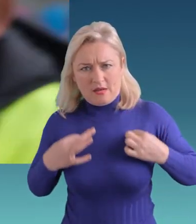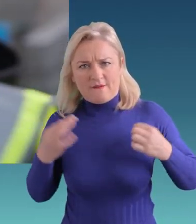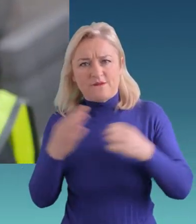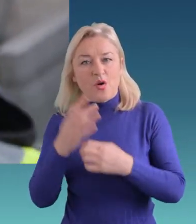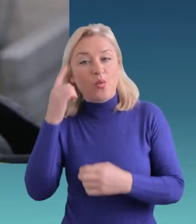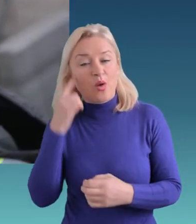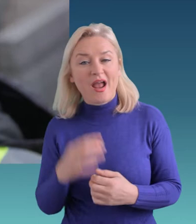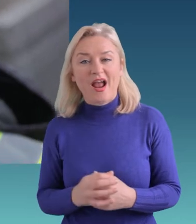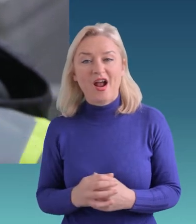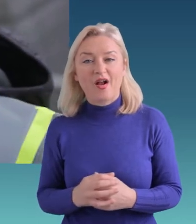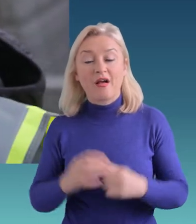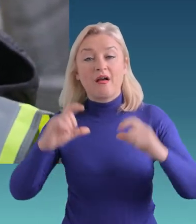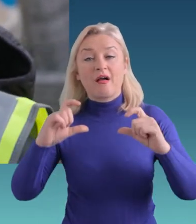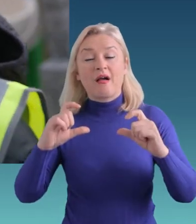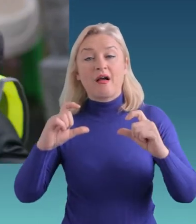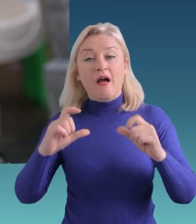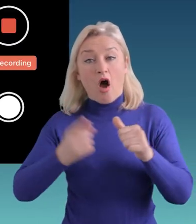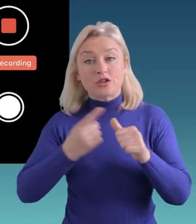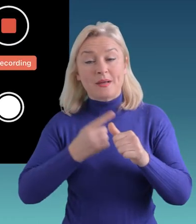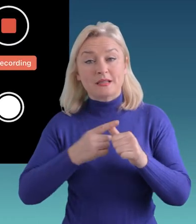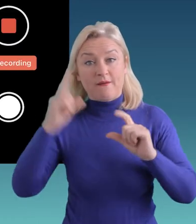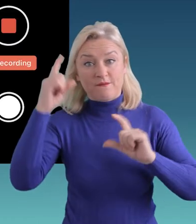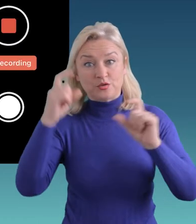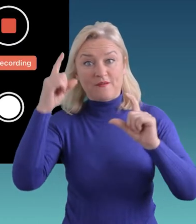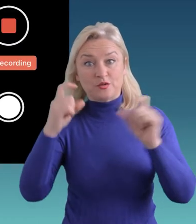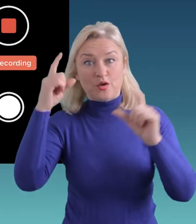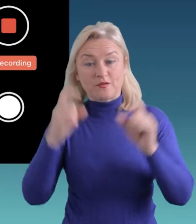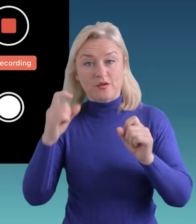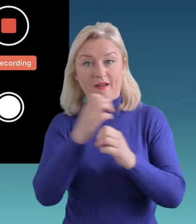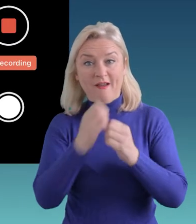It’s gonna take pictures of everything that’s in front of us, every three seconds.